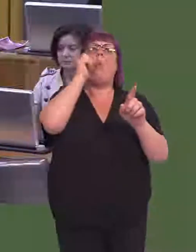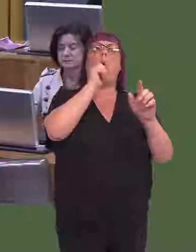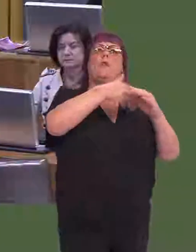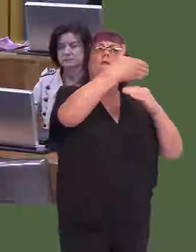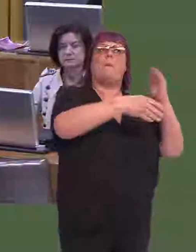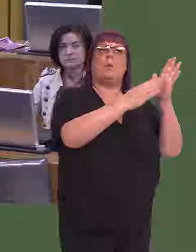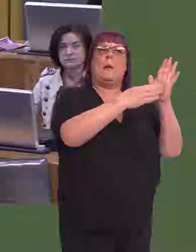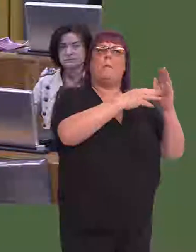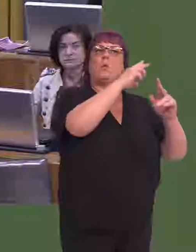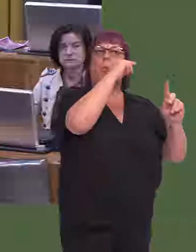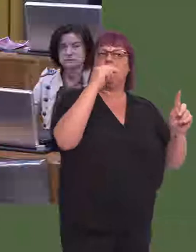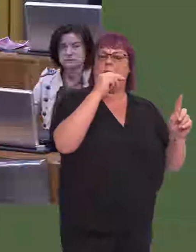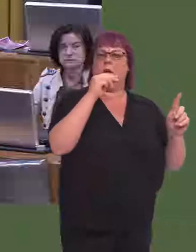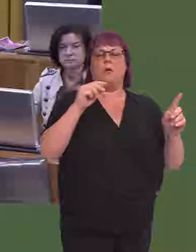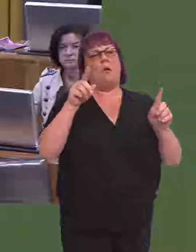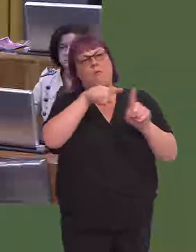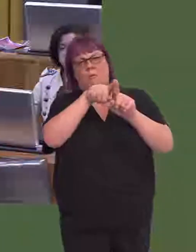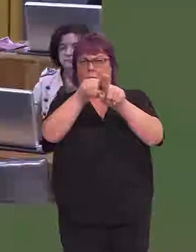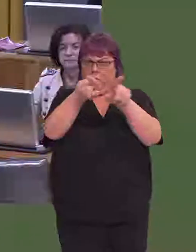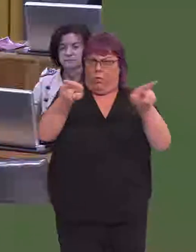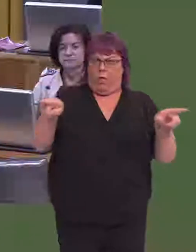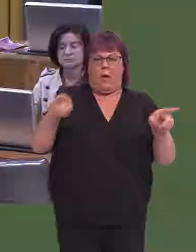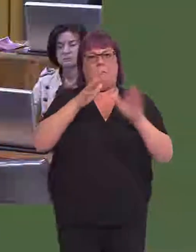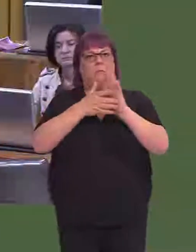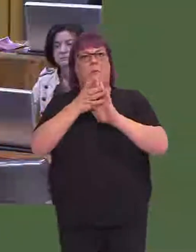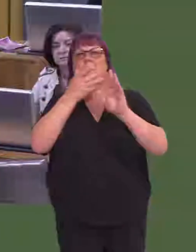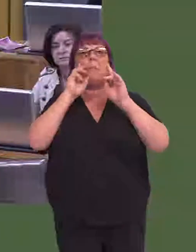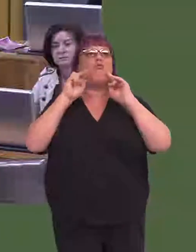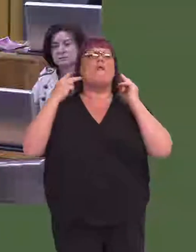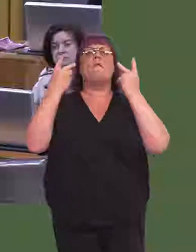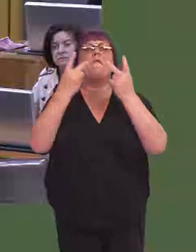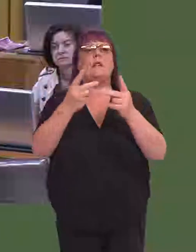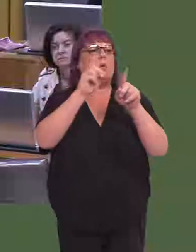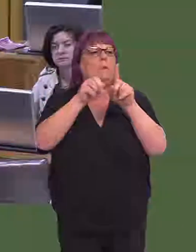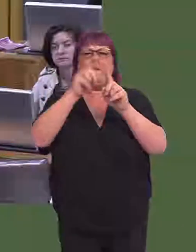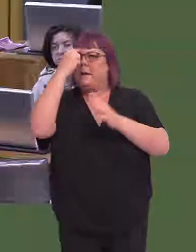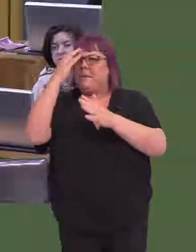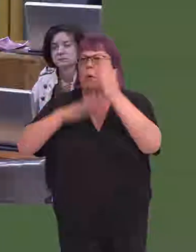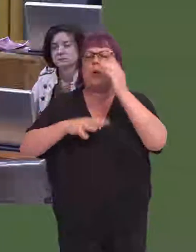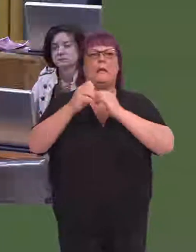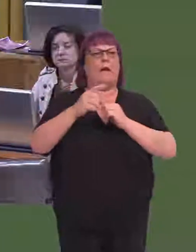as well, and being able to offer a collection of experiences to potential tourists of high